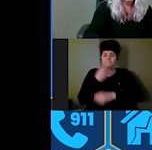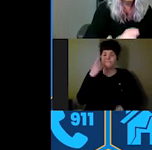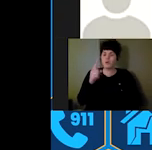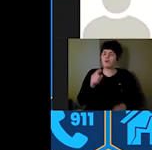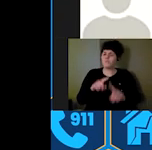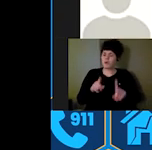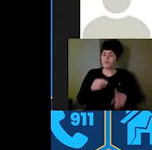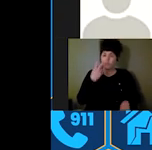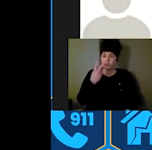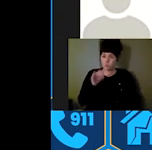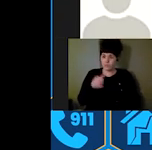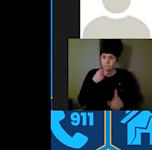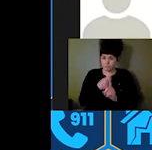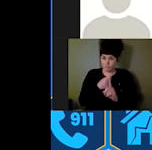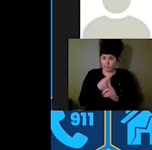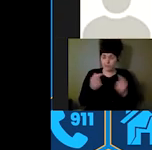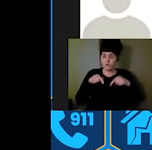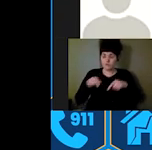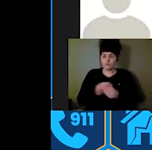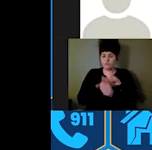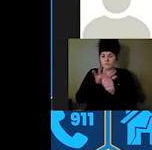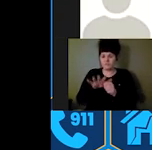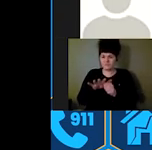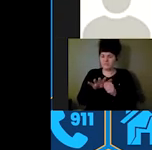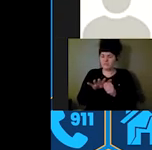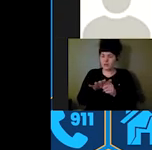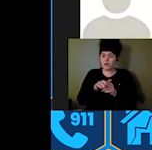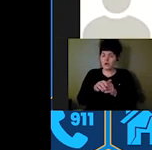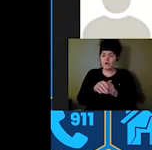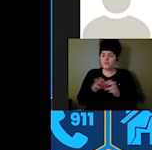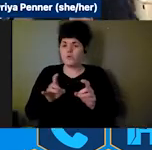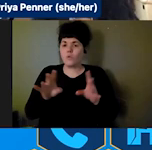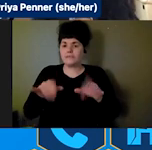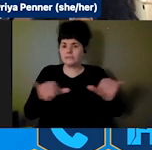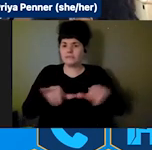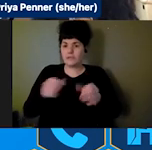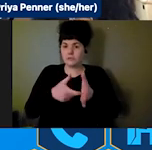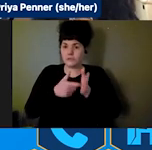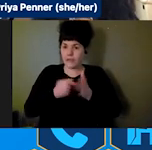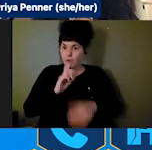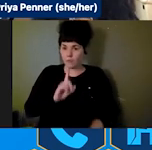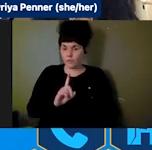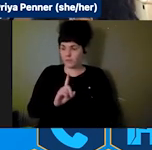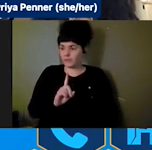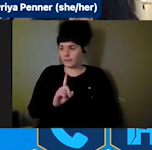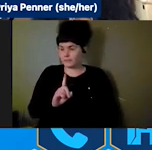COVID-19's pandemic of crisis standards of care really disproportionately impacting people with disabilities with